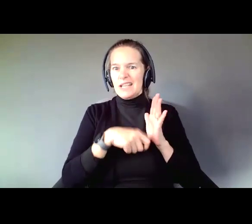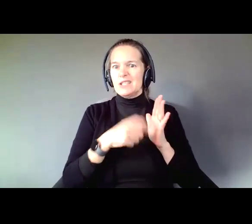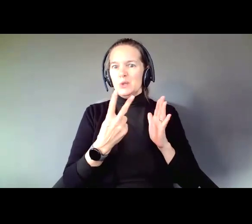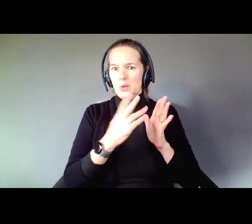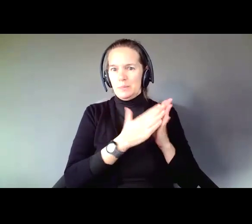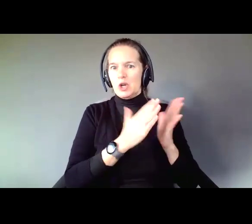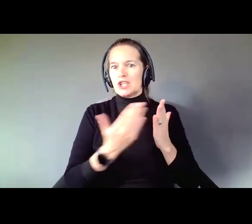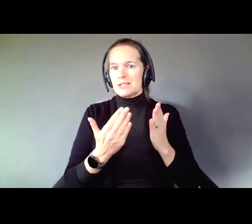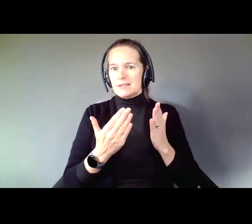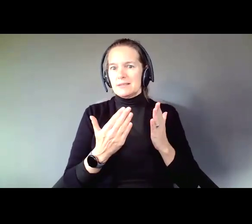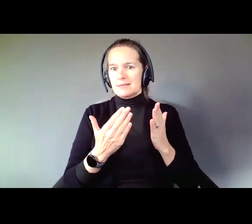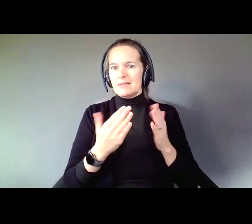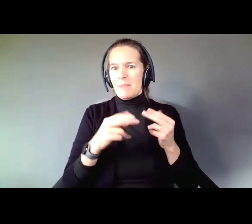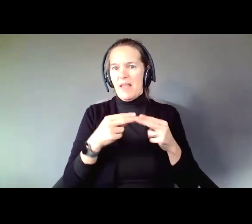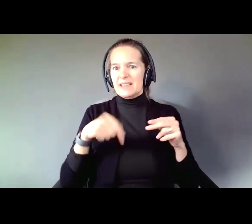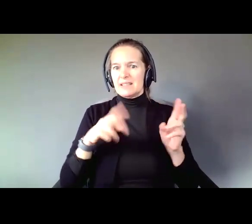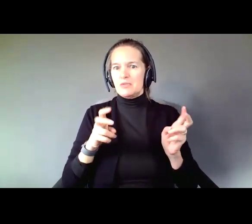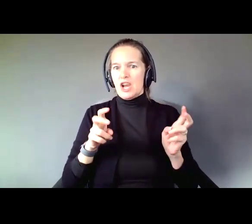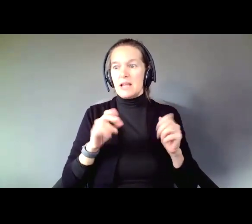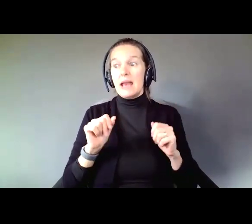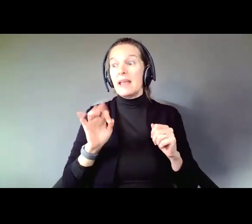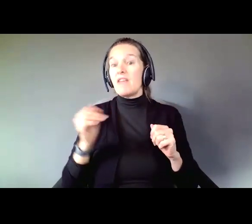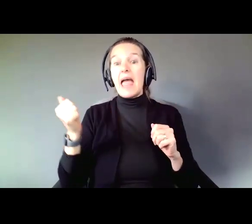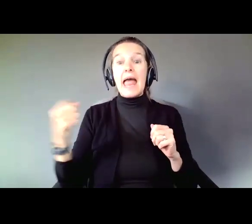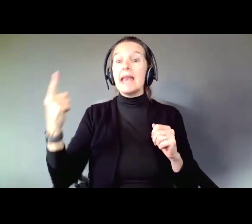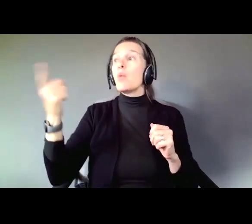And if anyone ever says this is the one and only why way, if you do these three things you are doing